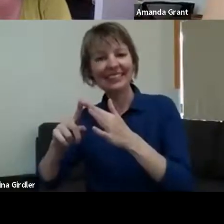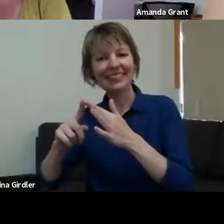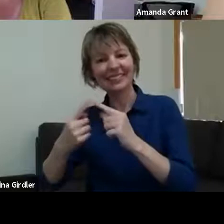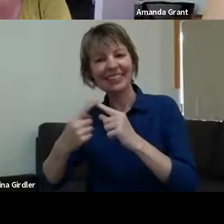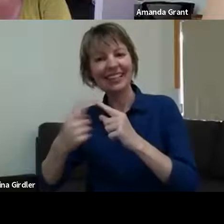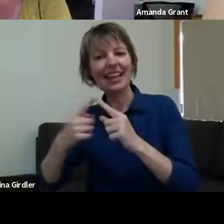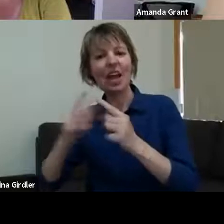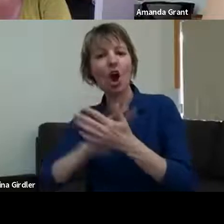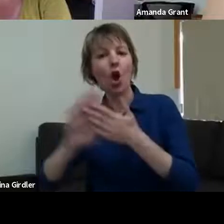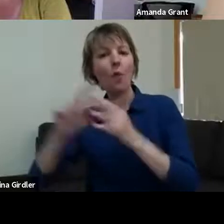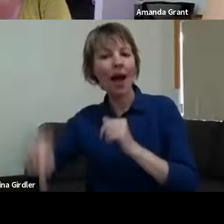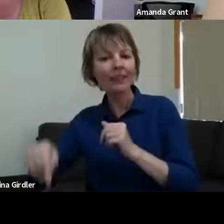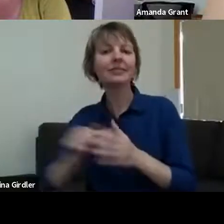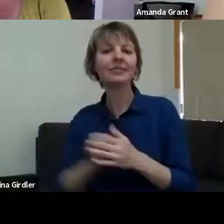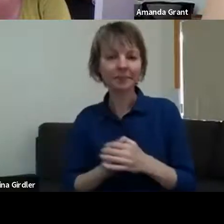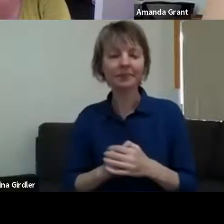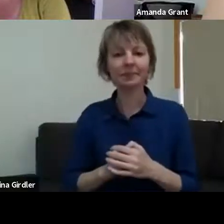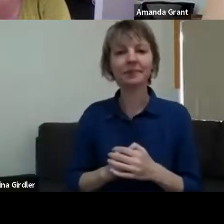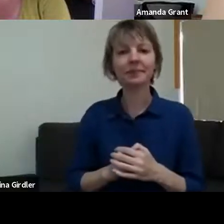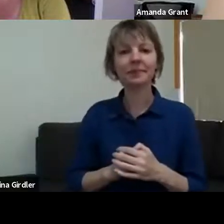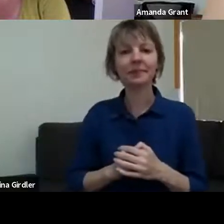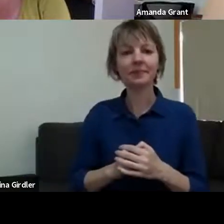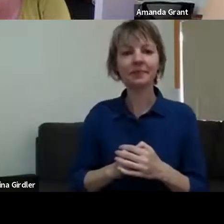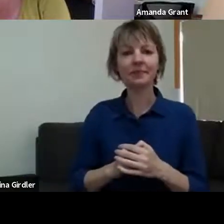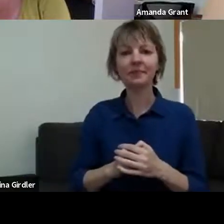which is very rough in heavy weather, where the Sydney to Hobart